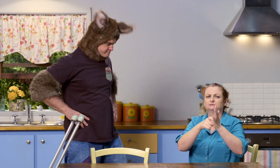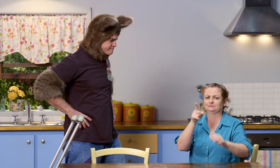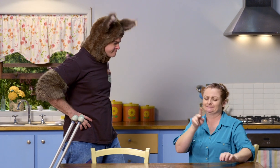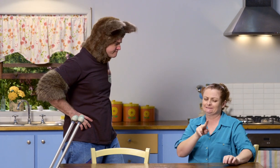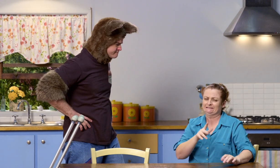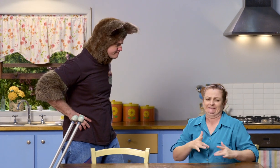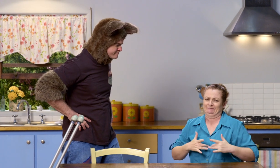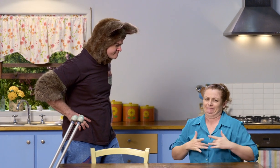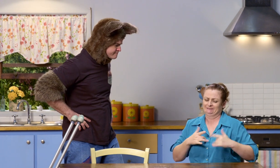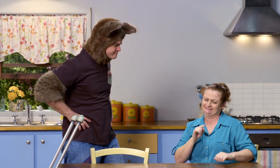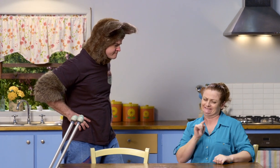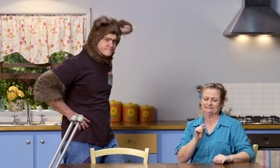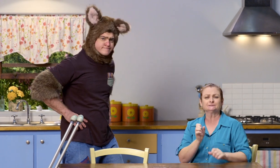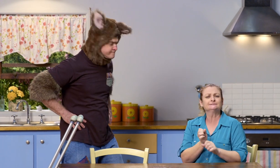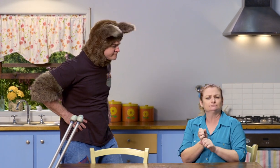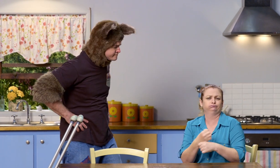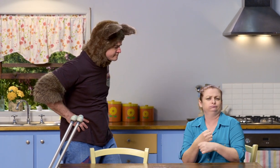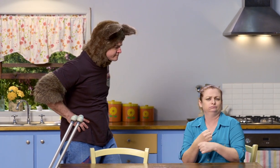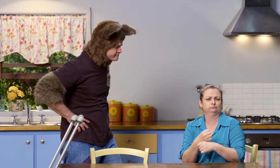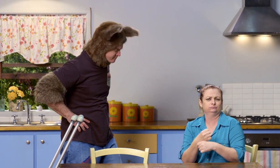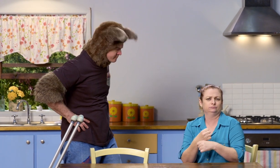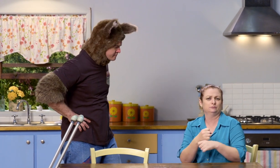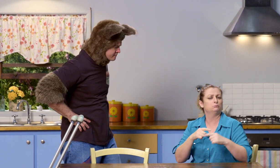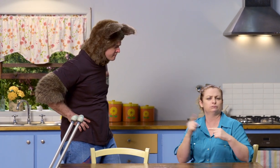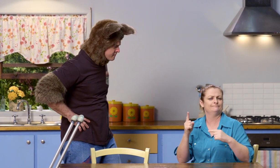The doctor felt that it was a sprain and not a break,